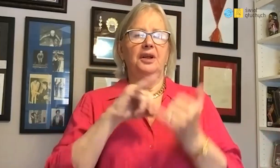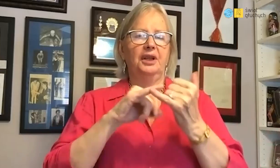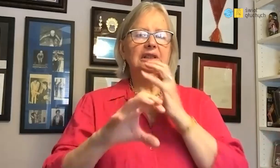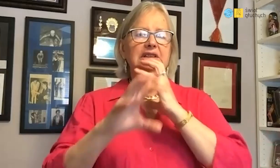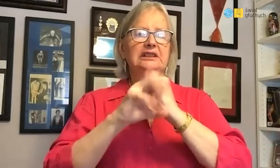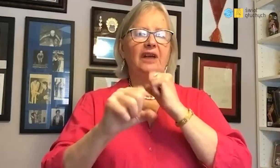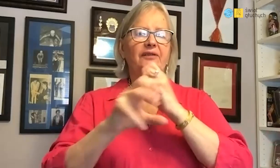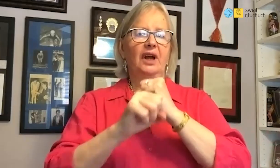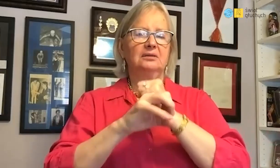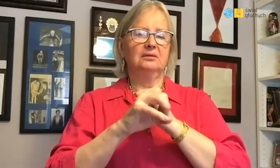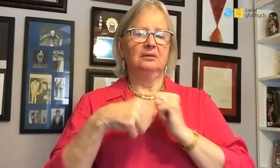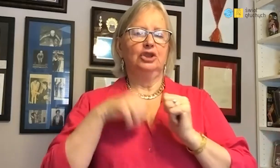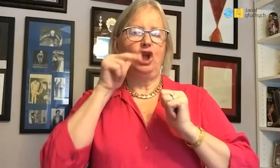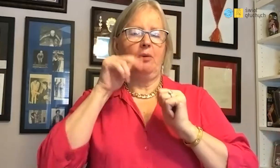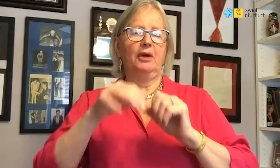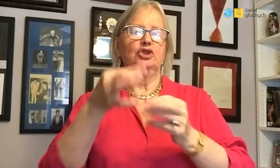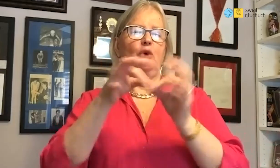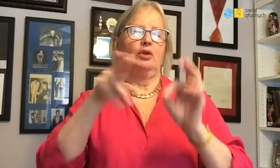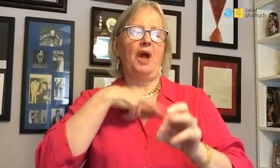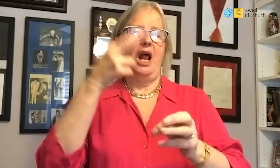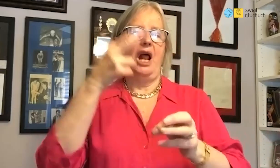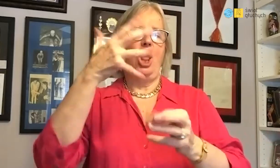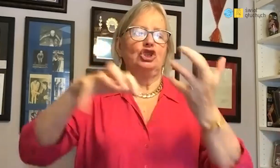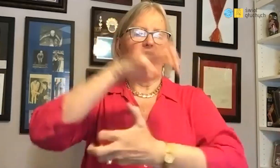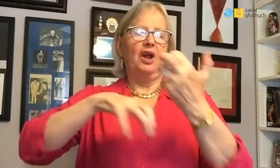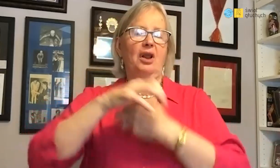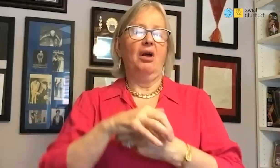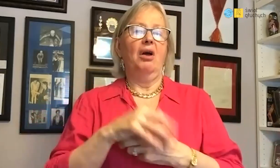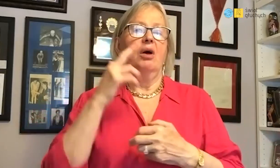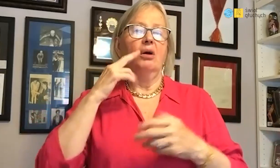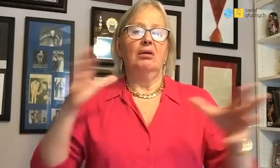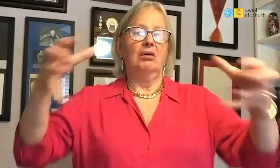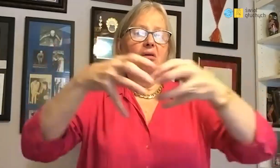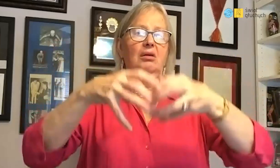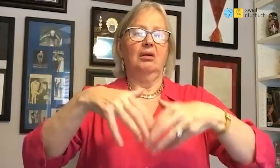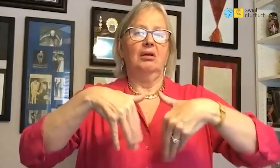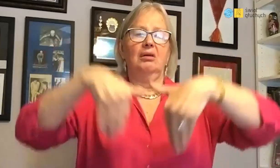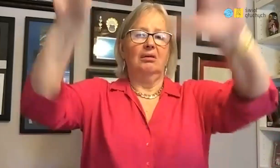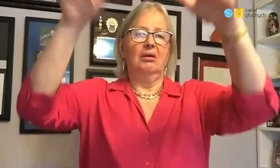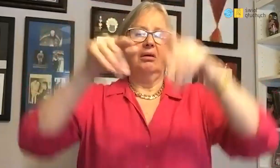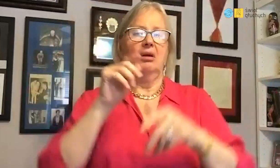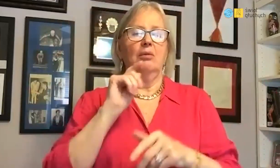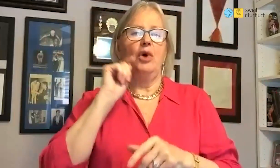and a gold medal in the relay setting a record.